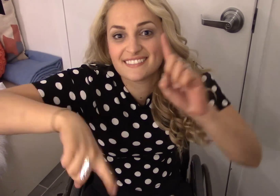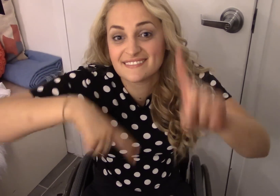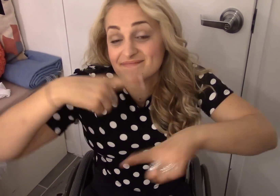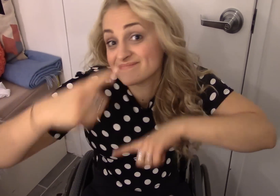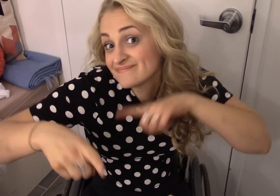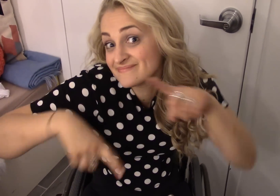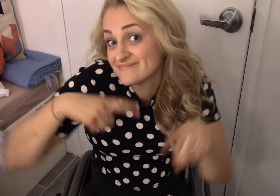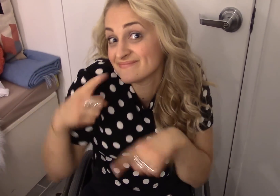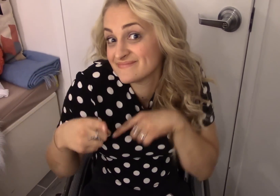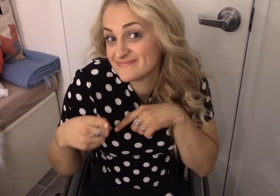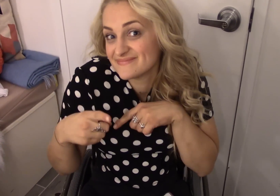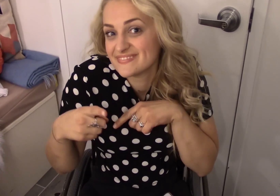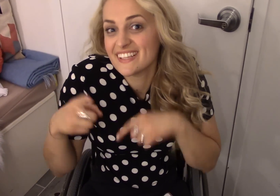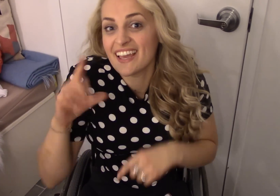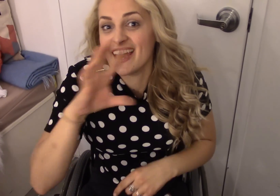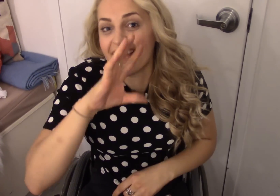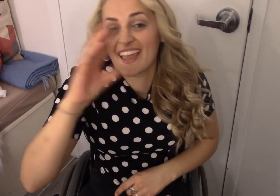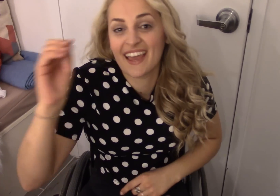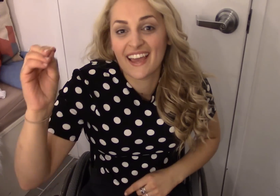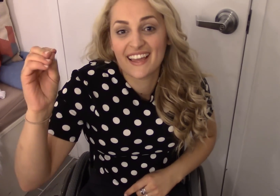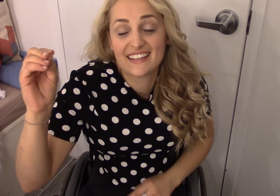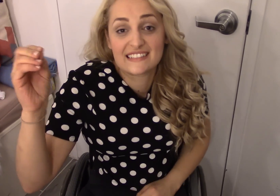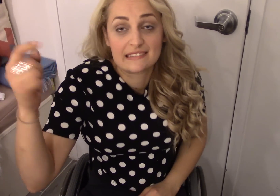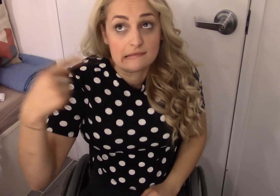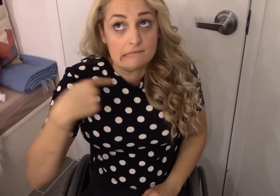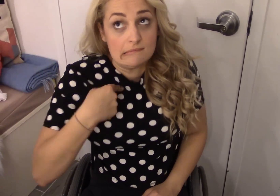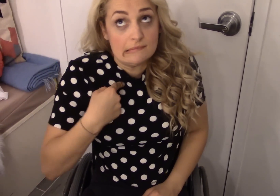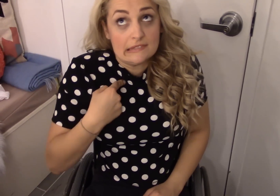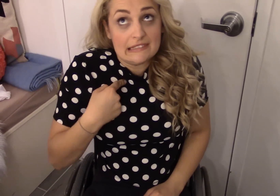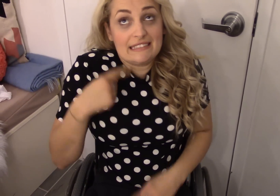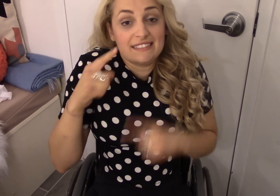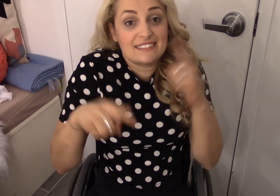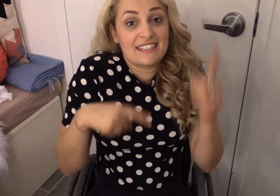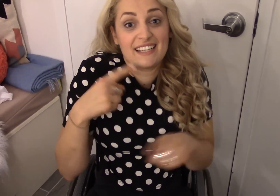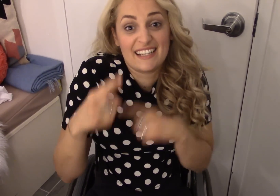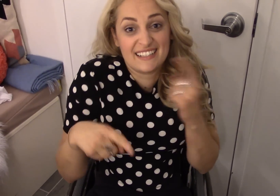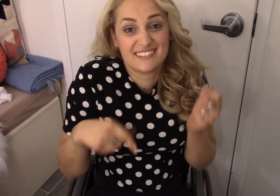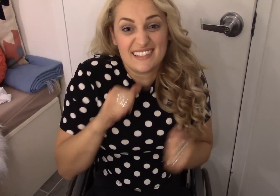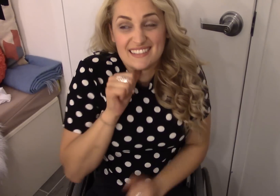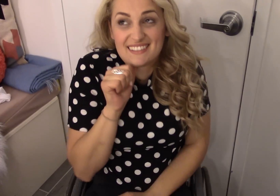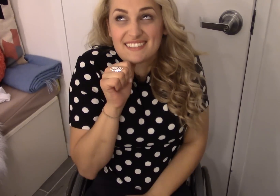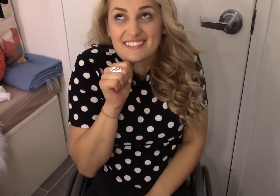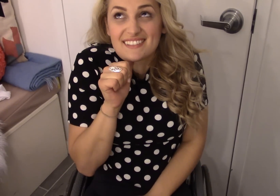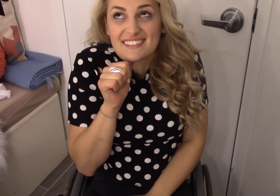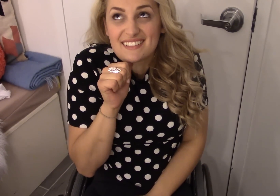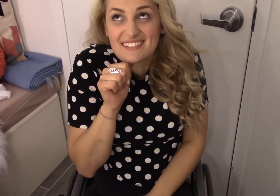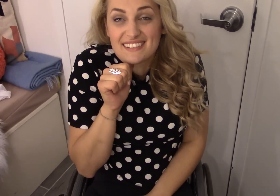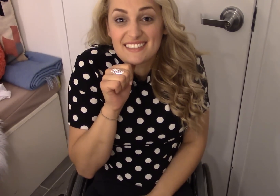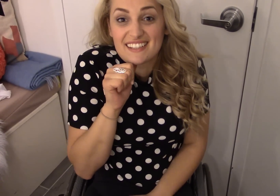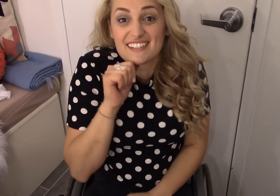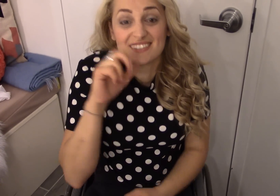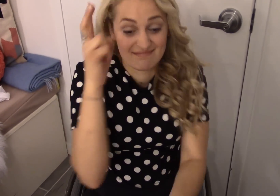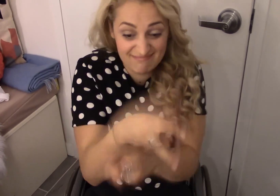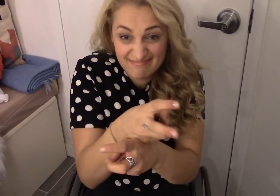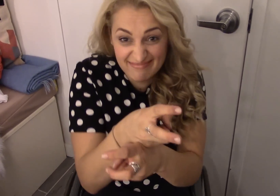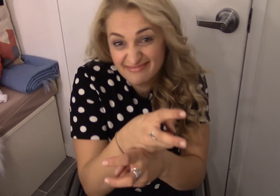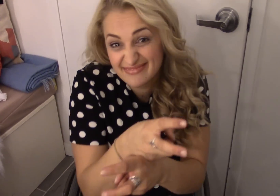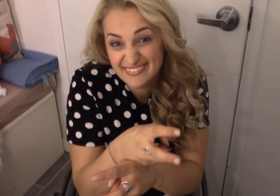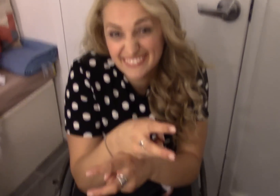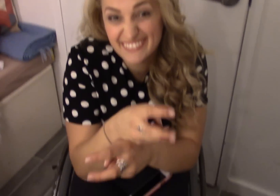Learning sign and sign is not hard.